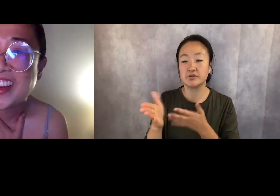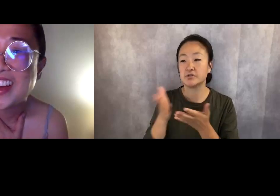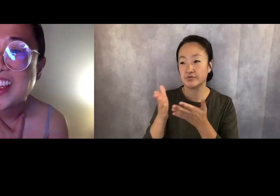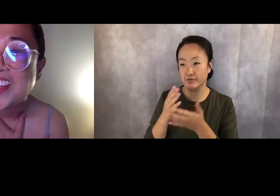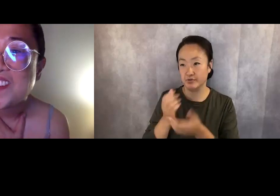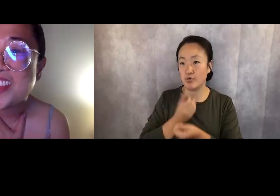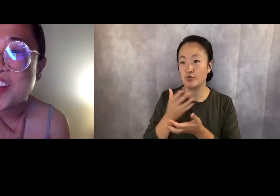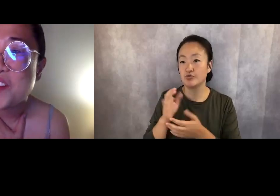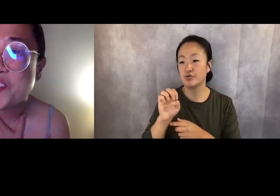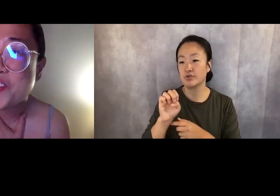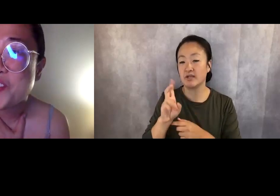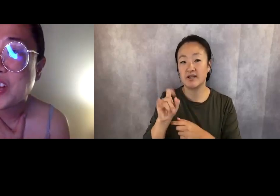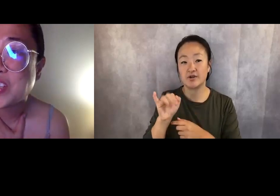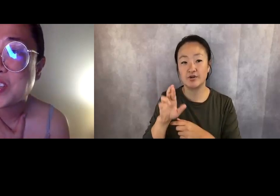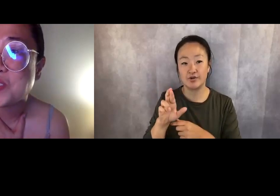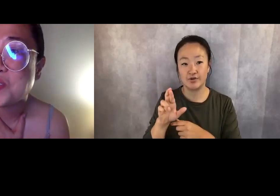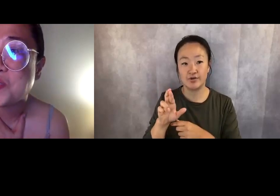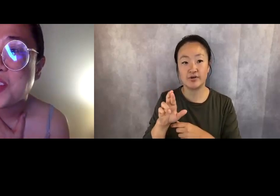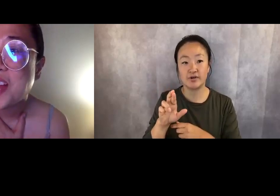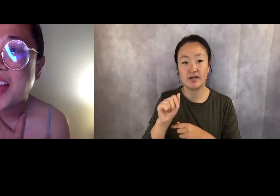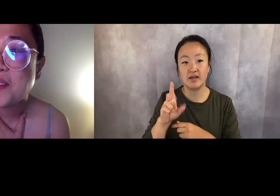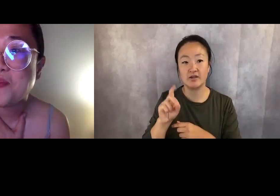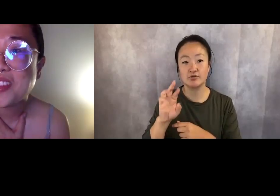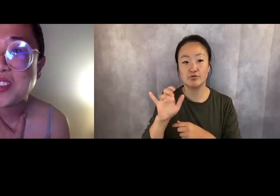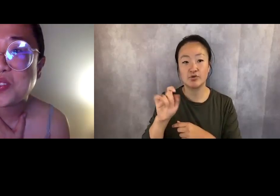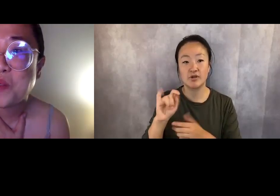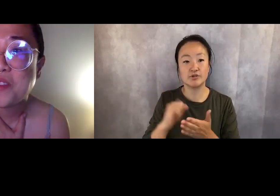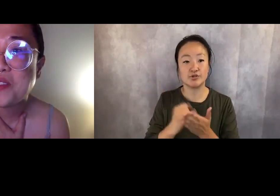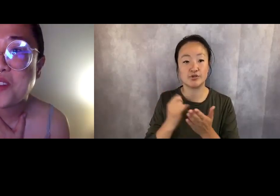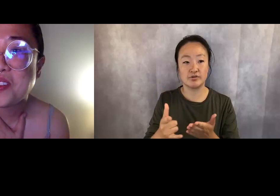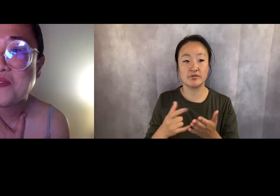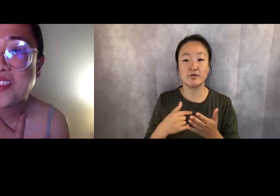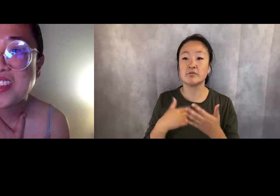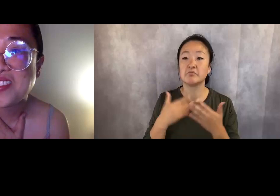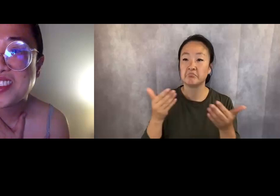Without further ado, please join me in welcoming Eugenia.